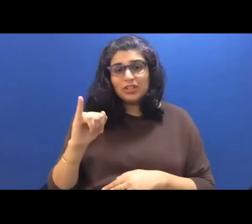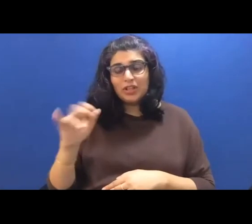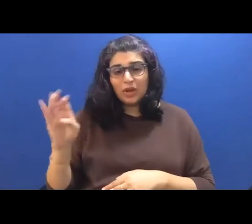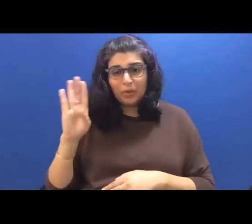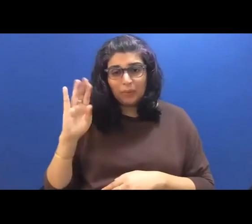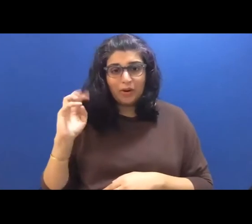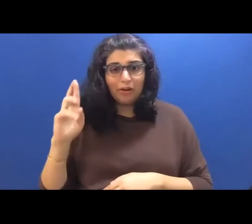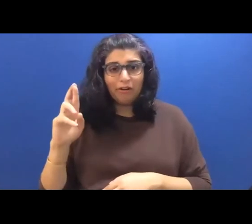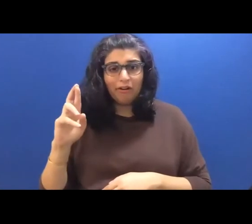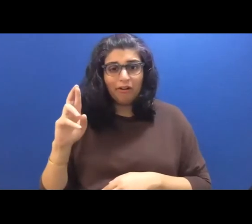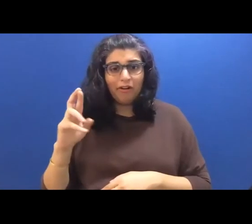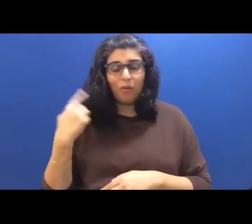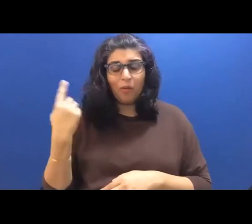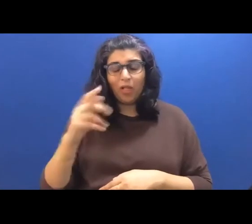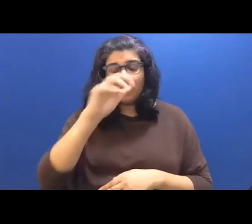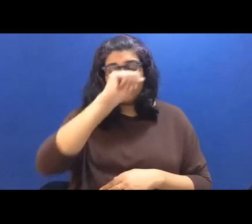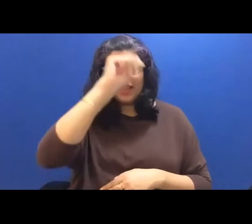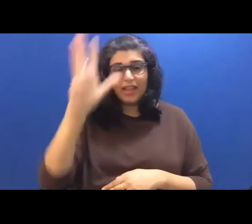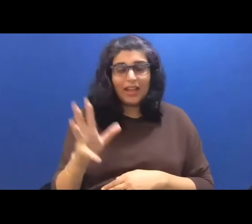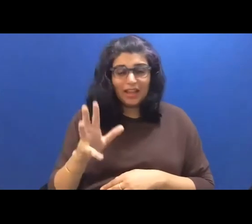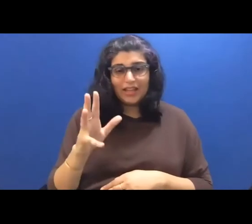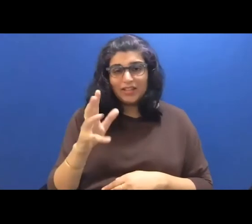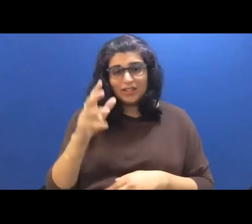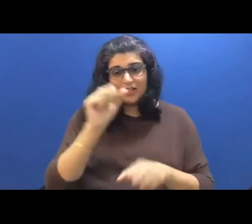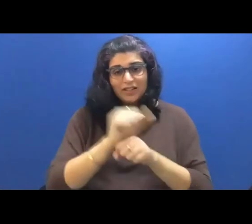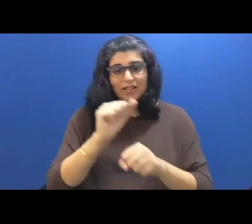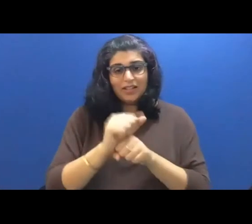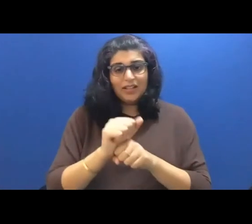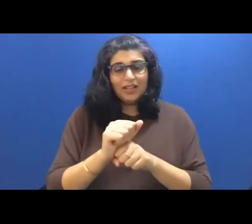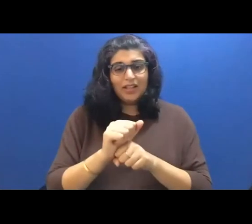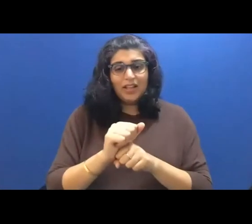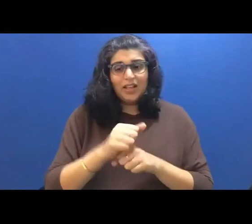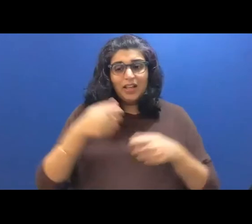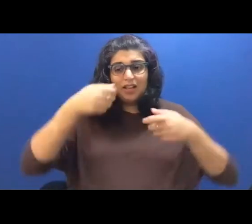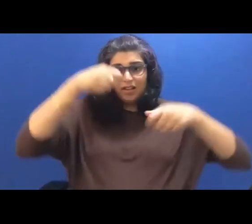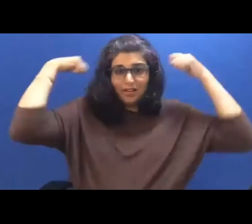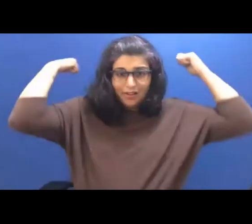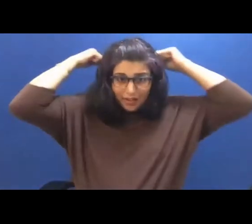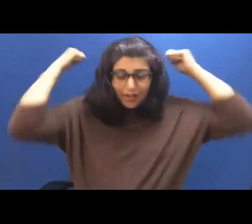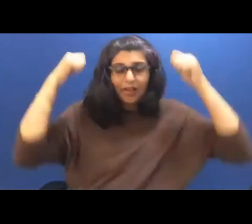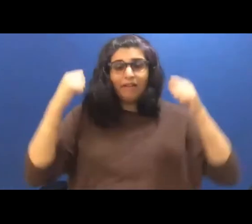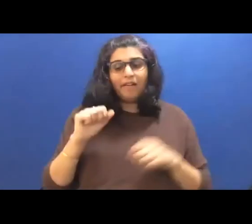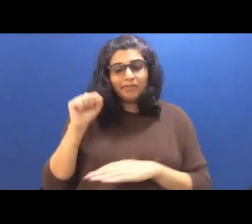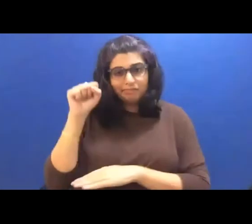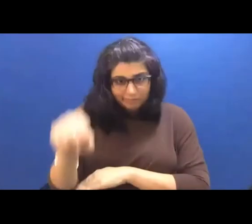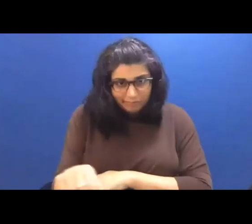folded over his forehead and bowed when presenting dishes. I put my chin in my hand and picked